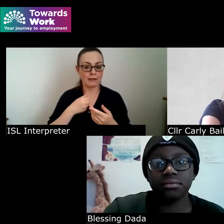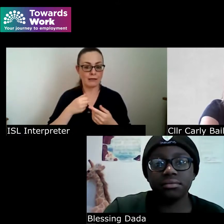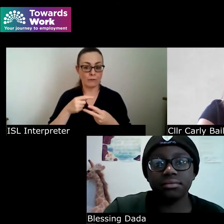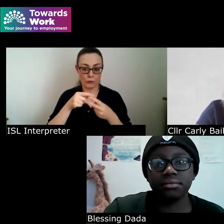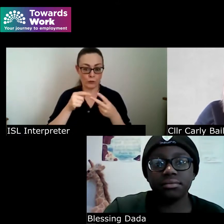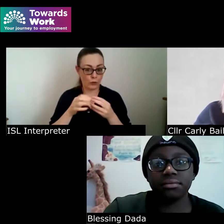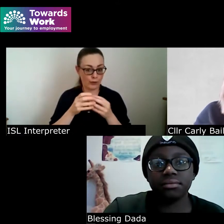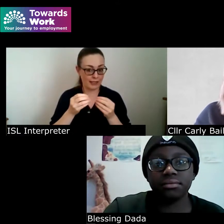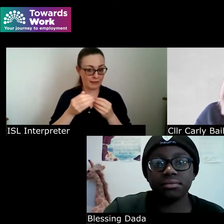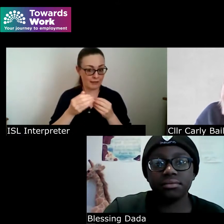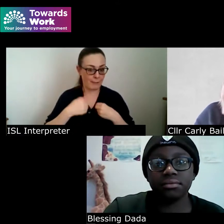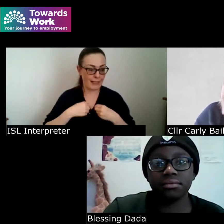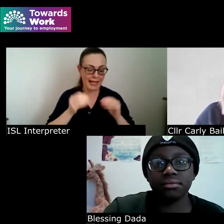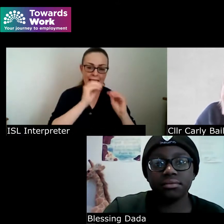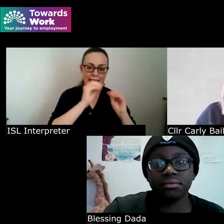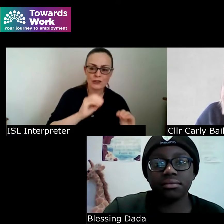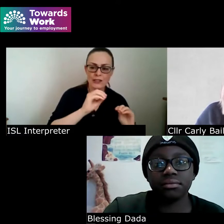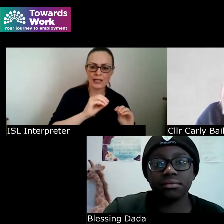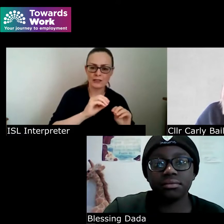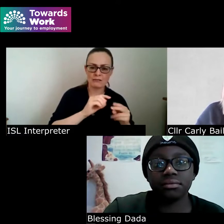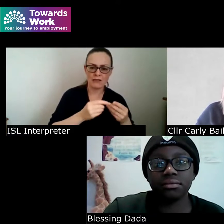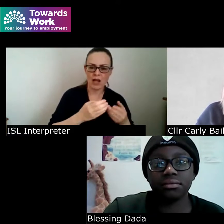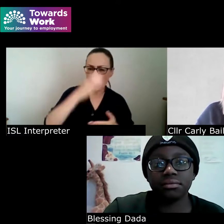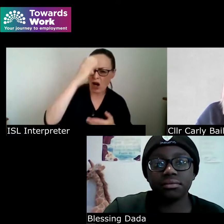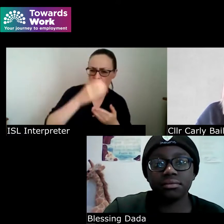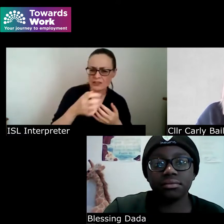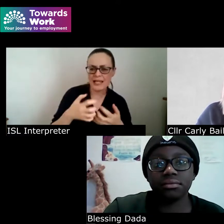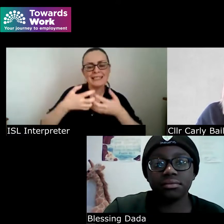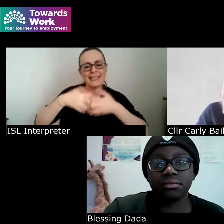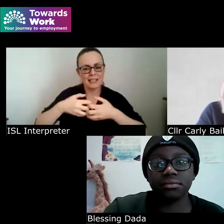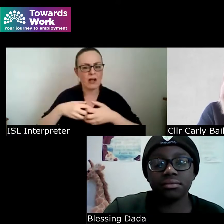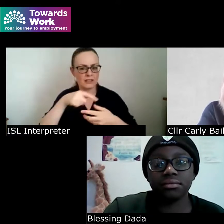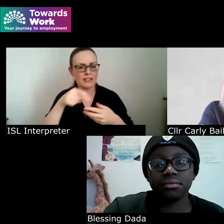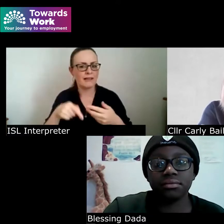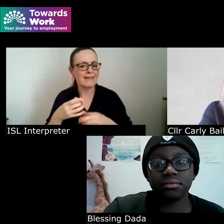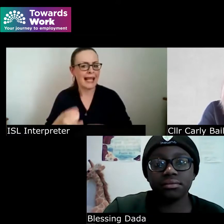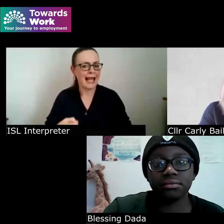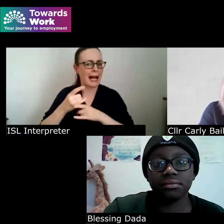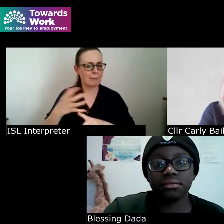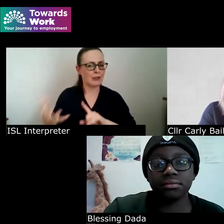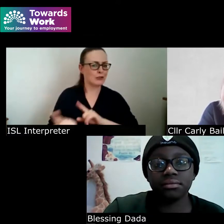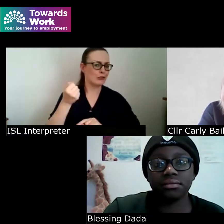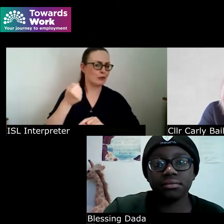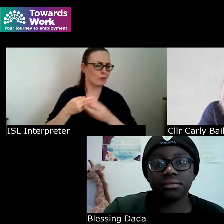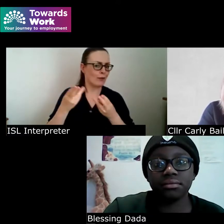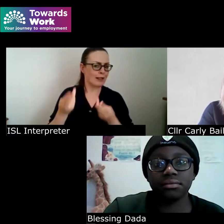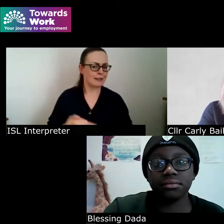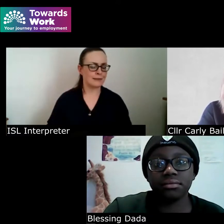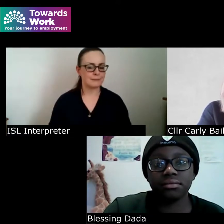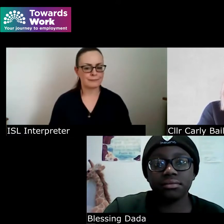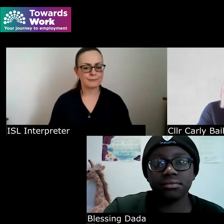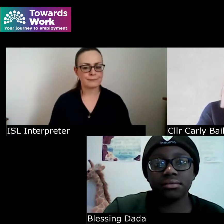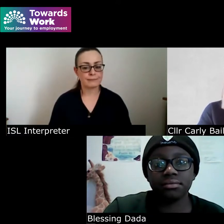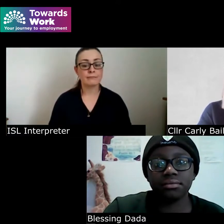college combined with technology to enable me to do what I need to do that's fantastic Stephen.